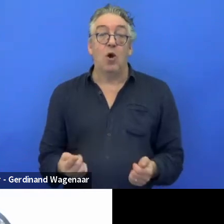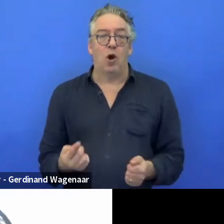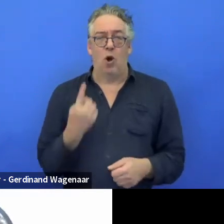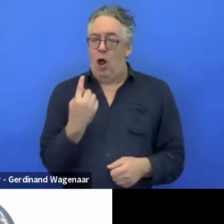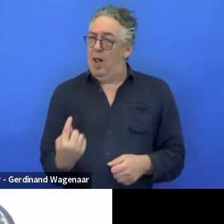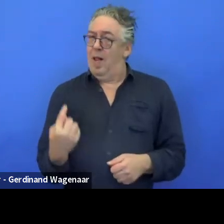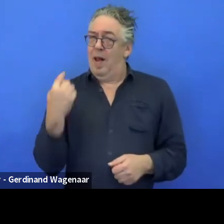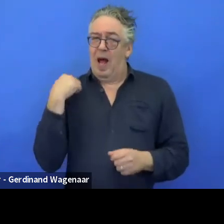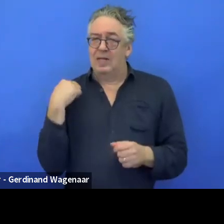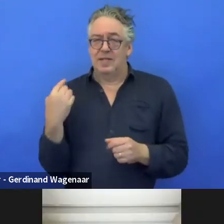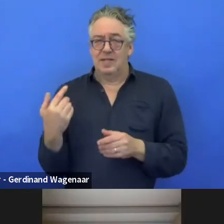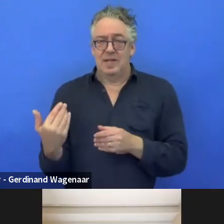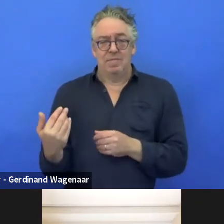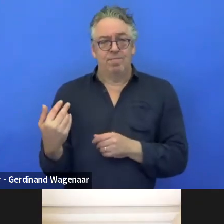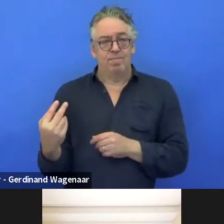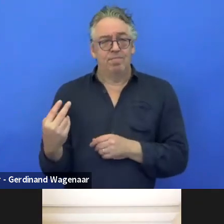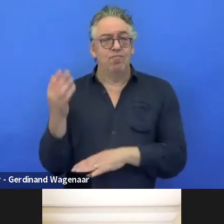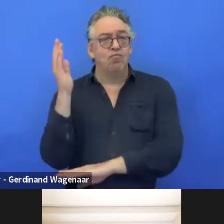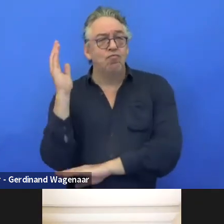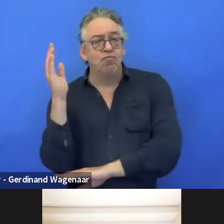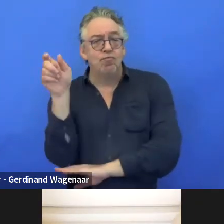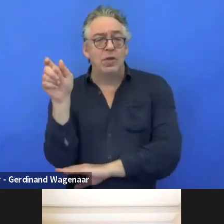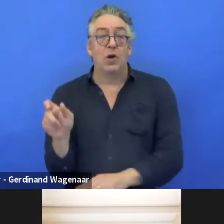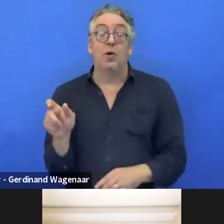at this stage we are lucky we don't have to ask and check